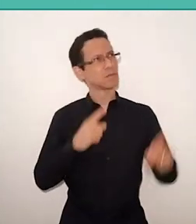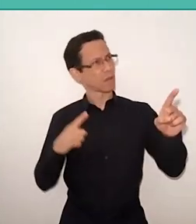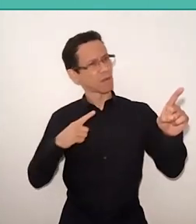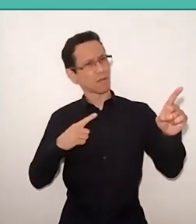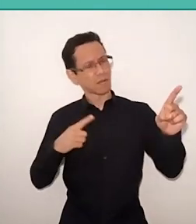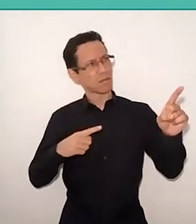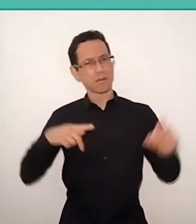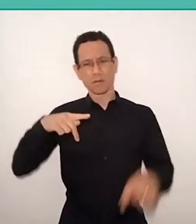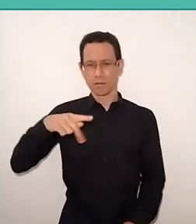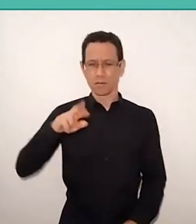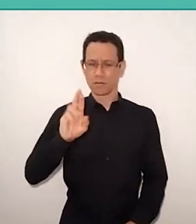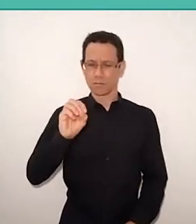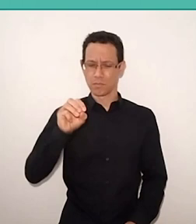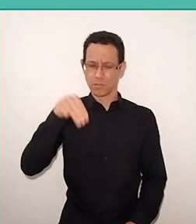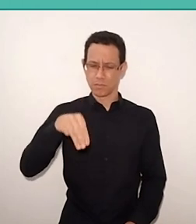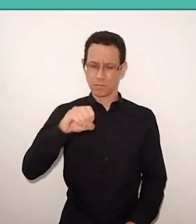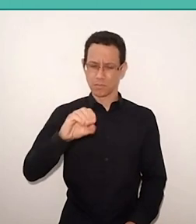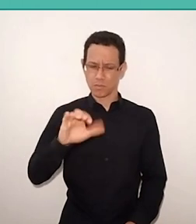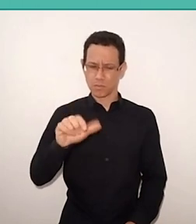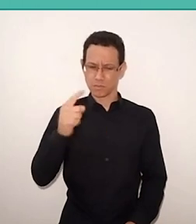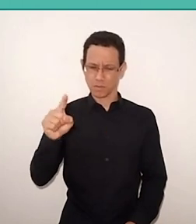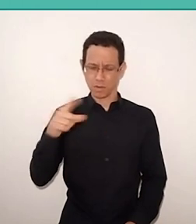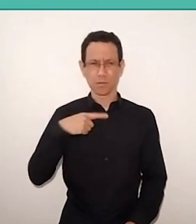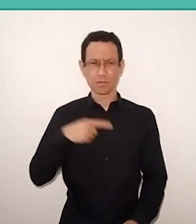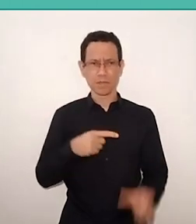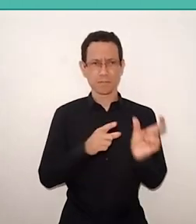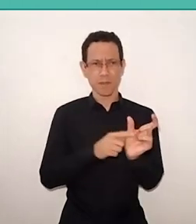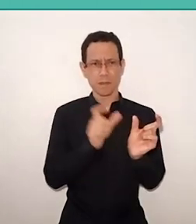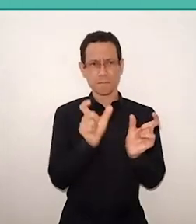it has a digraph, it is polysyllable, has cedilla, has tilde,